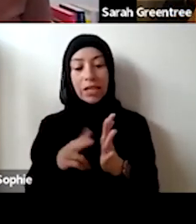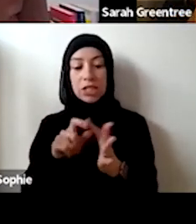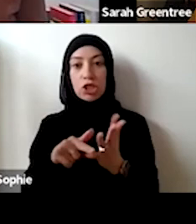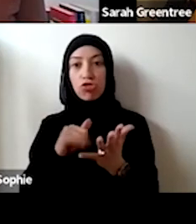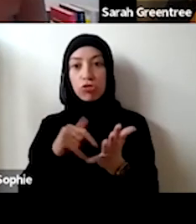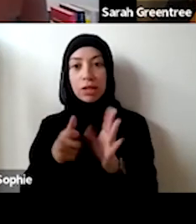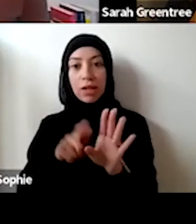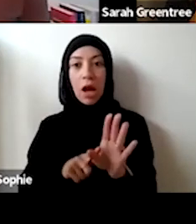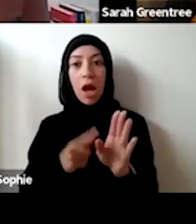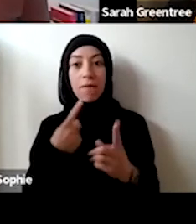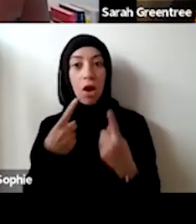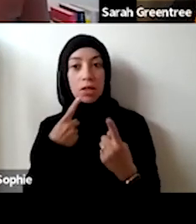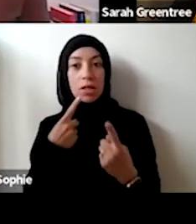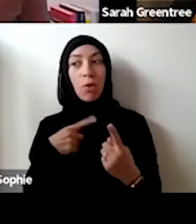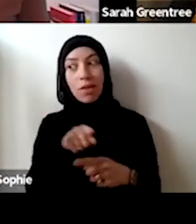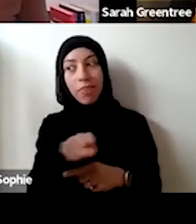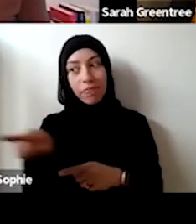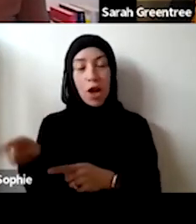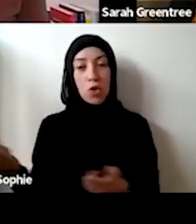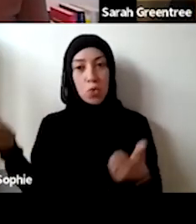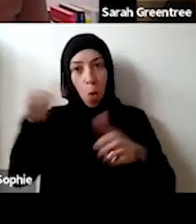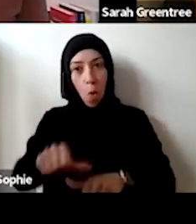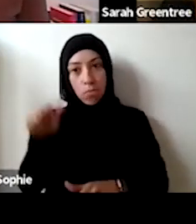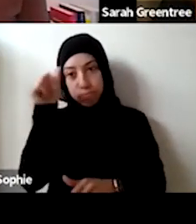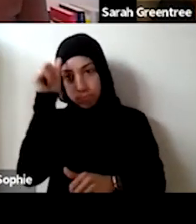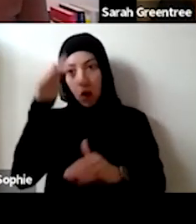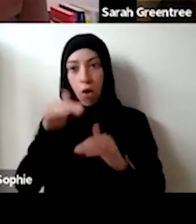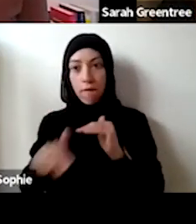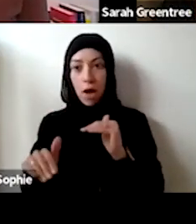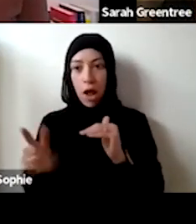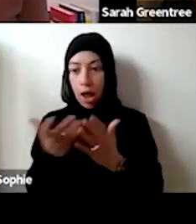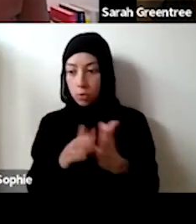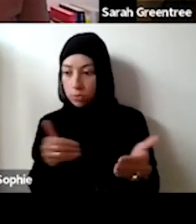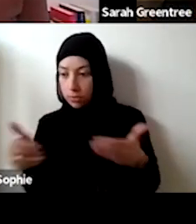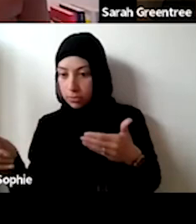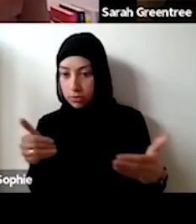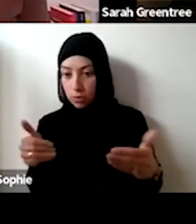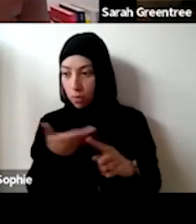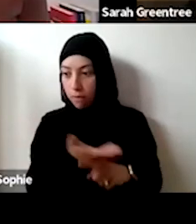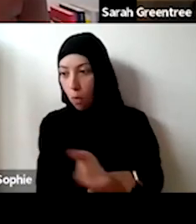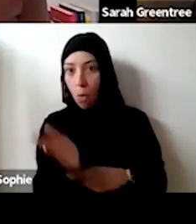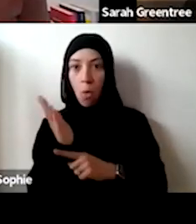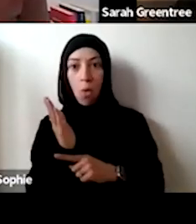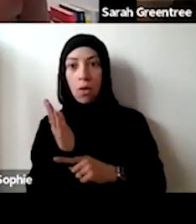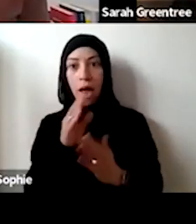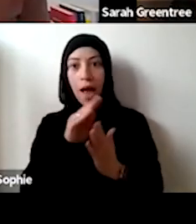the then sort of for the Australia account. because then, for the Australia Council, gives So that gives us the ability to moderate across the whole range of applications in terms of